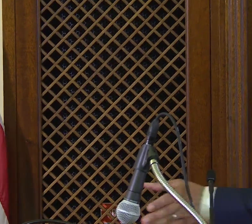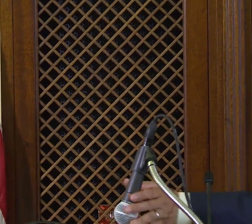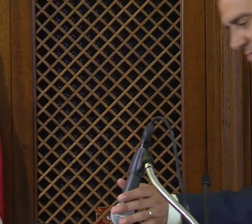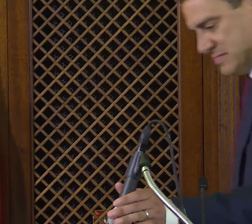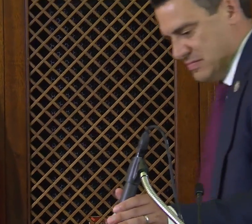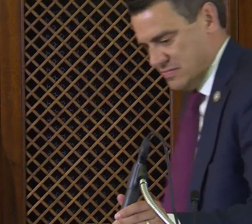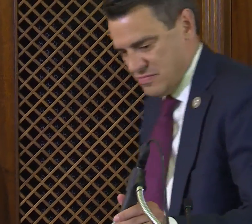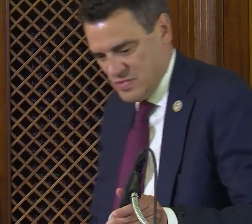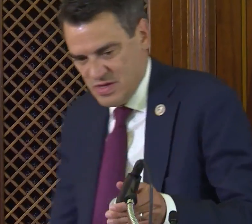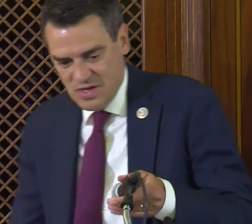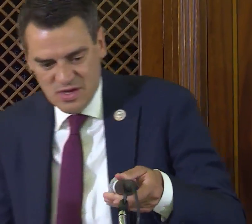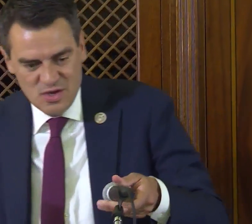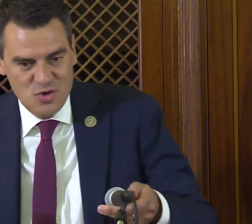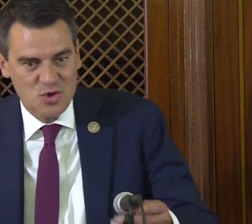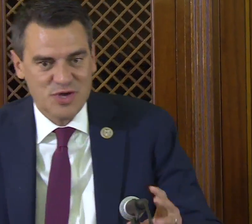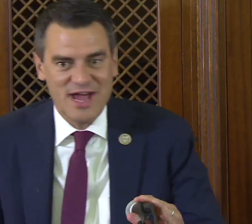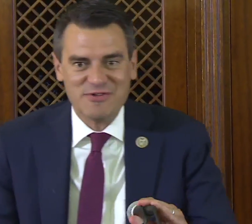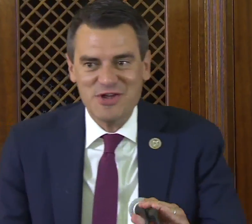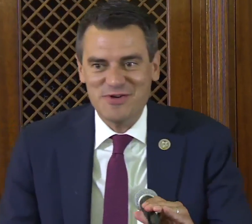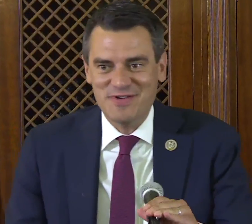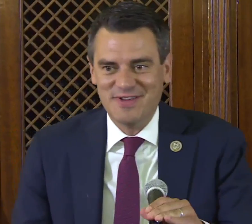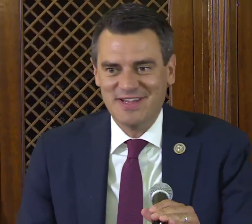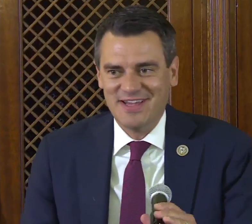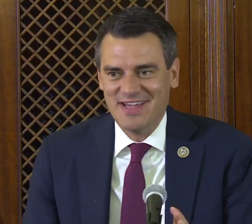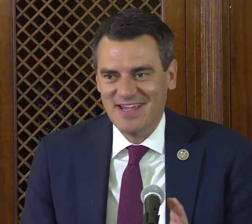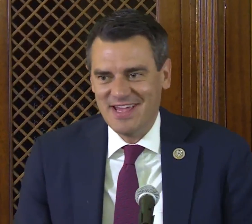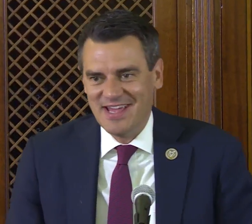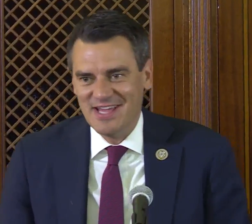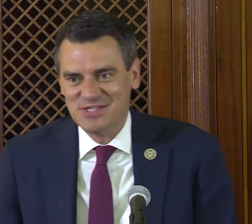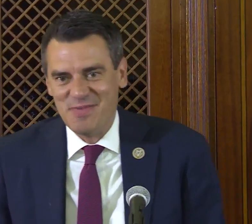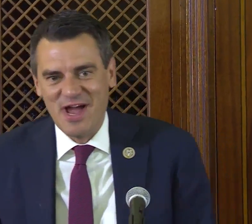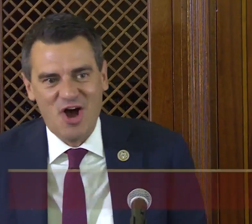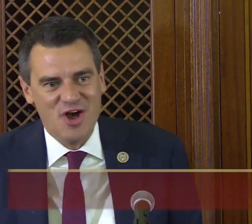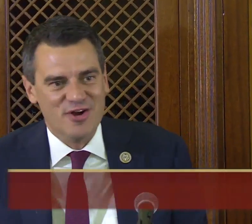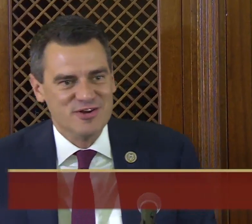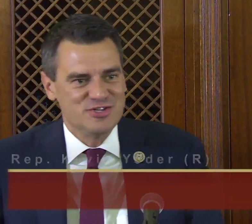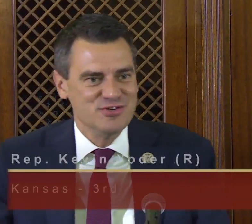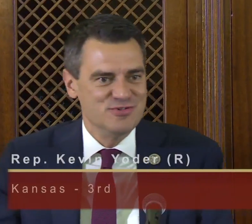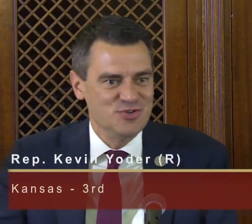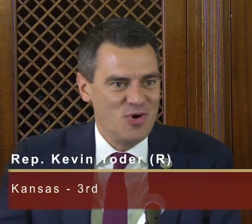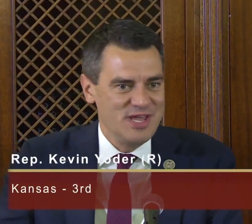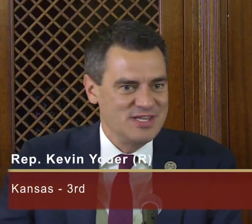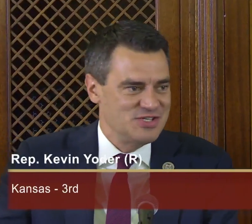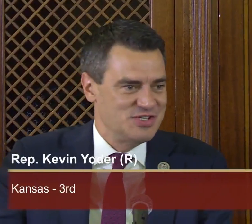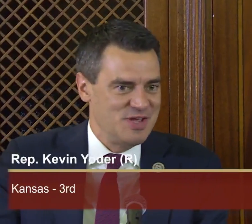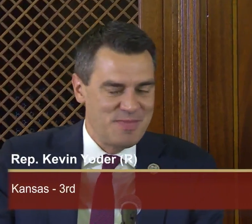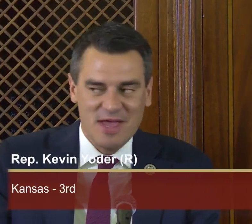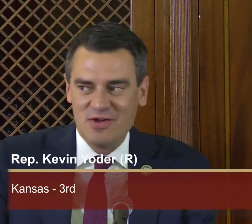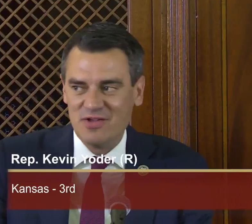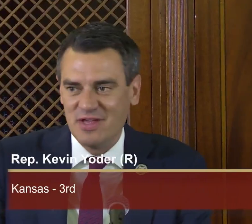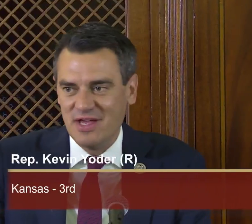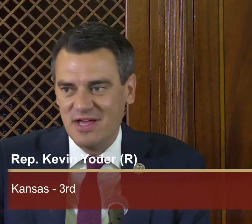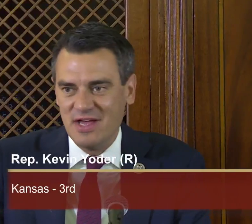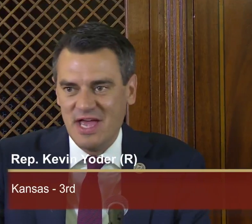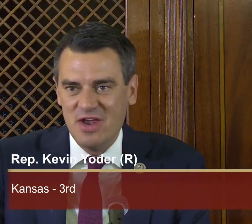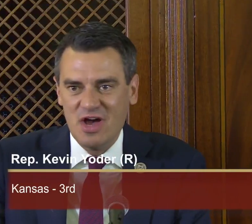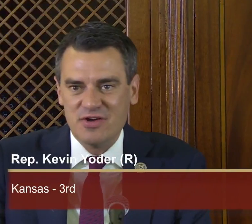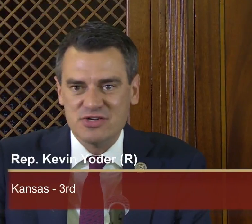Painter: Well, good afternoon. It's my honor to join this esteemed panel and others